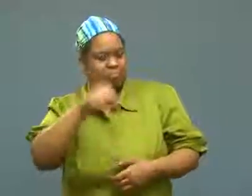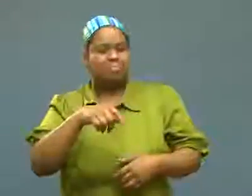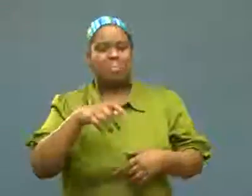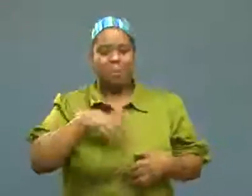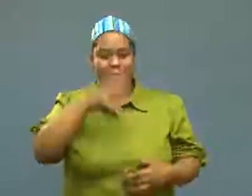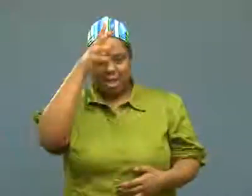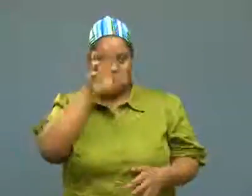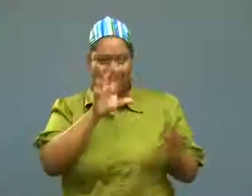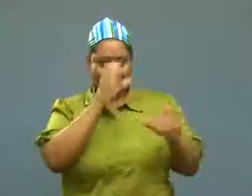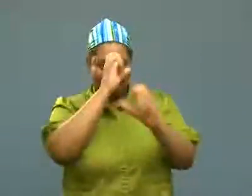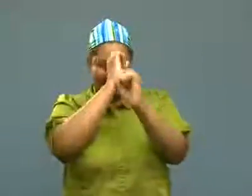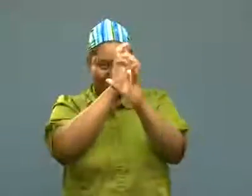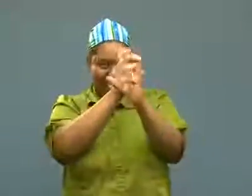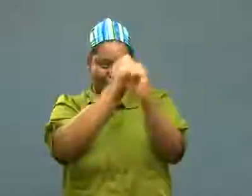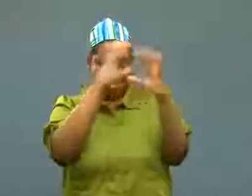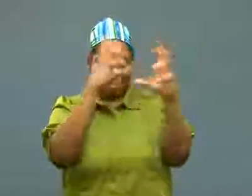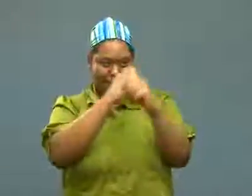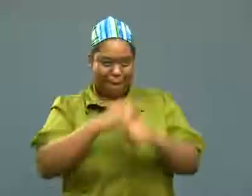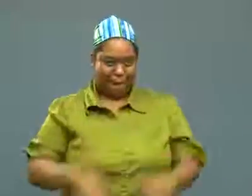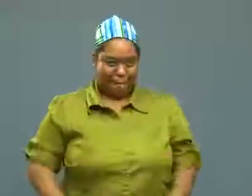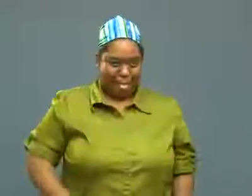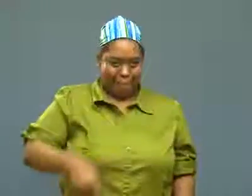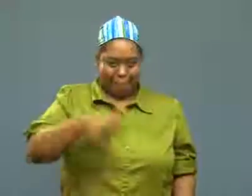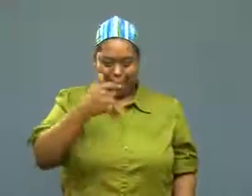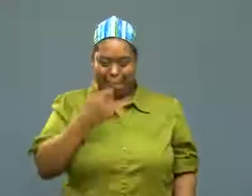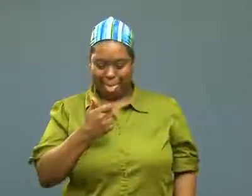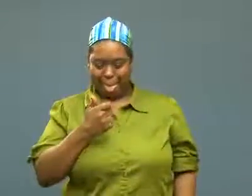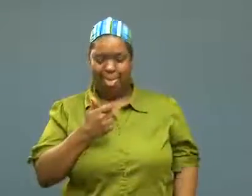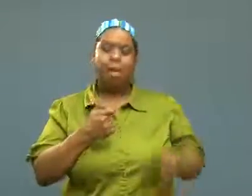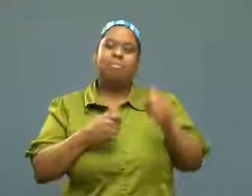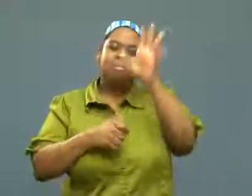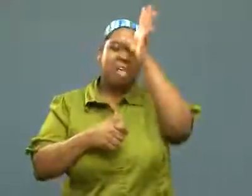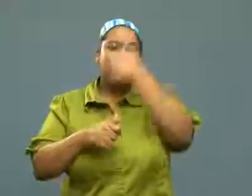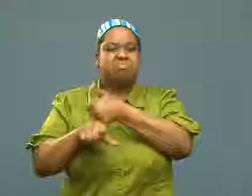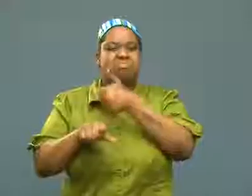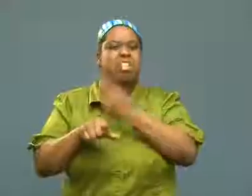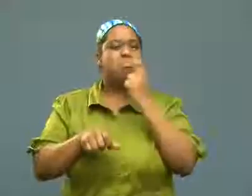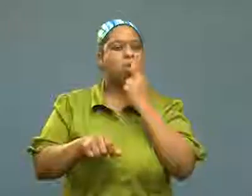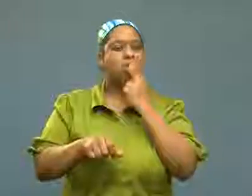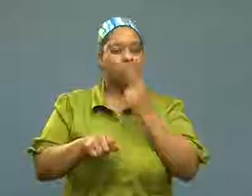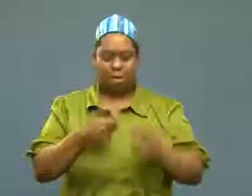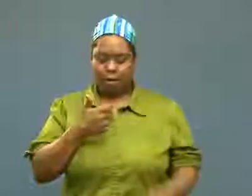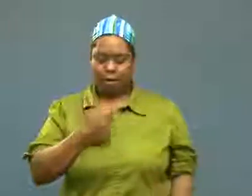My father was a smoker, so he pulled out a lighter, looking at her butt.